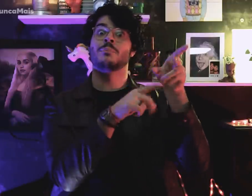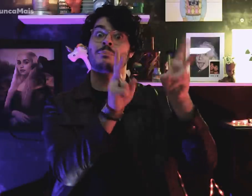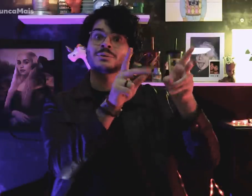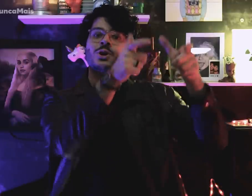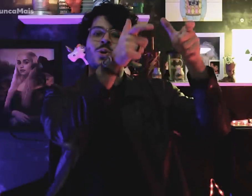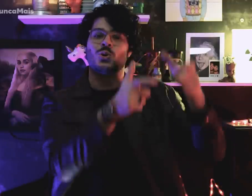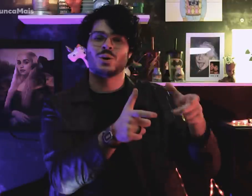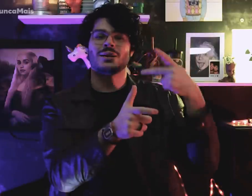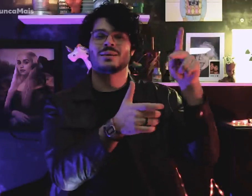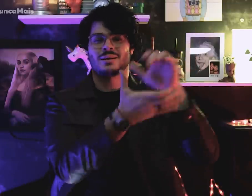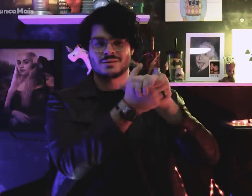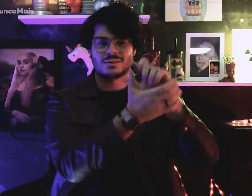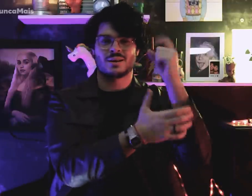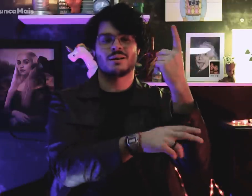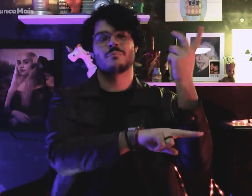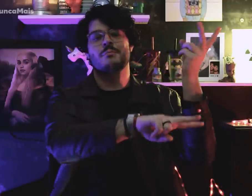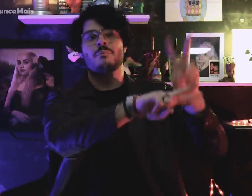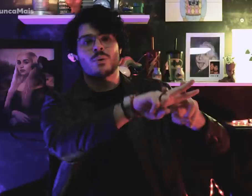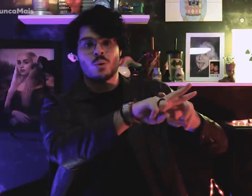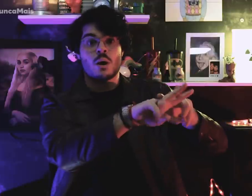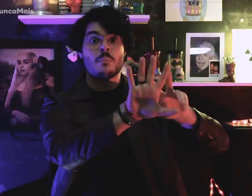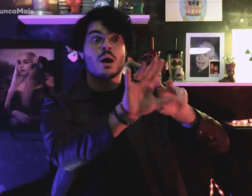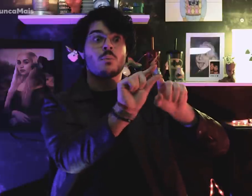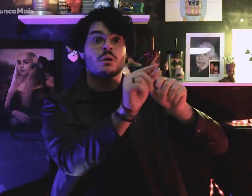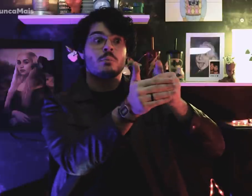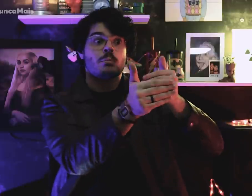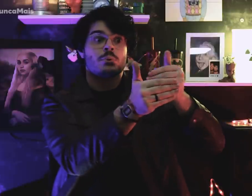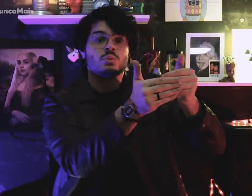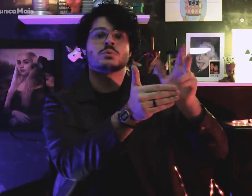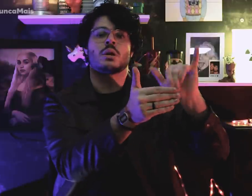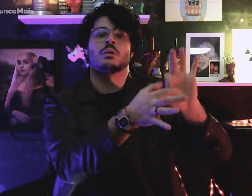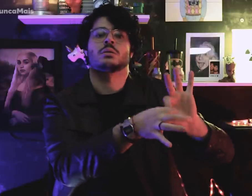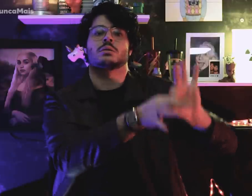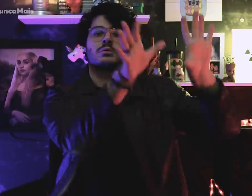onde seu ex-marido cumpria os últimos meses de detenção.